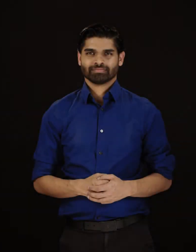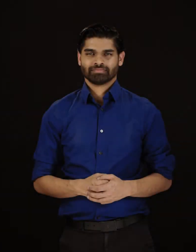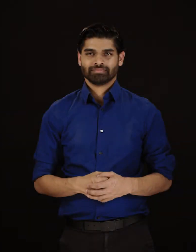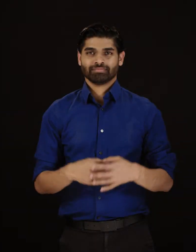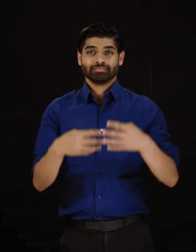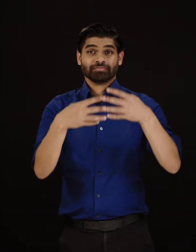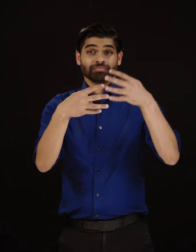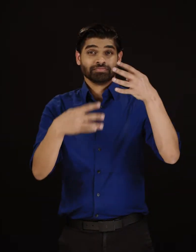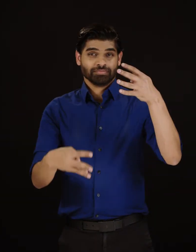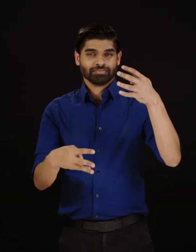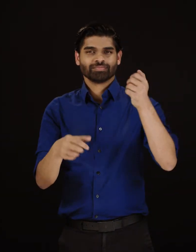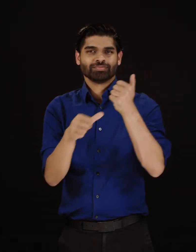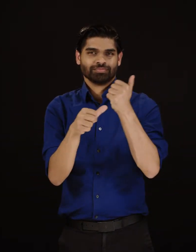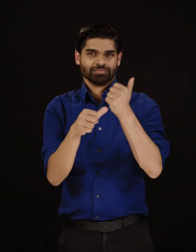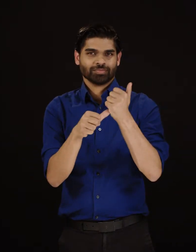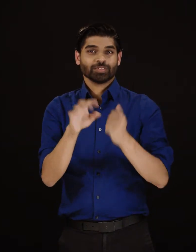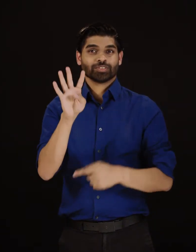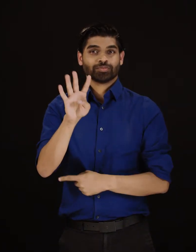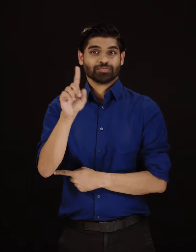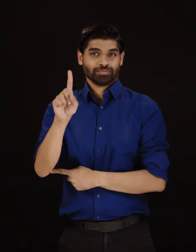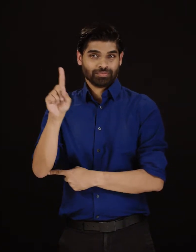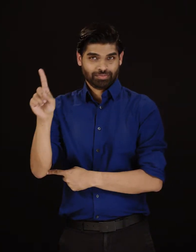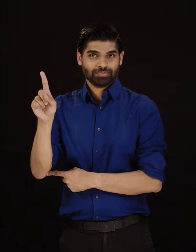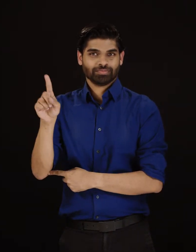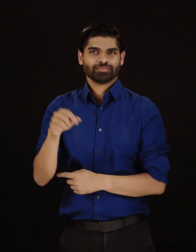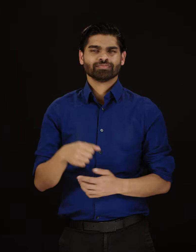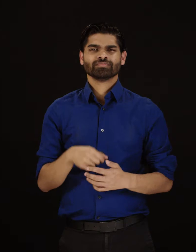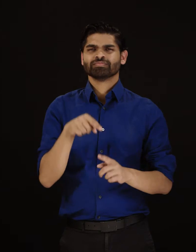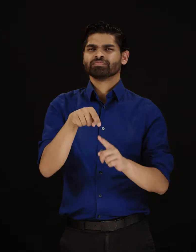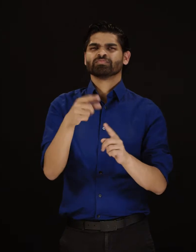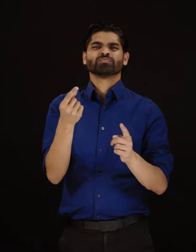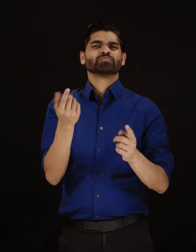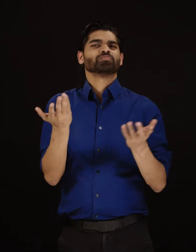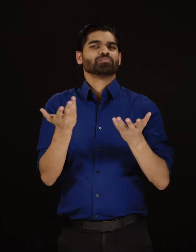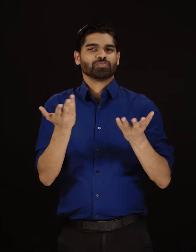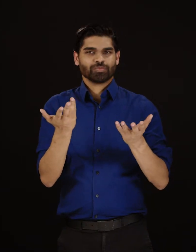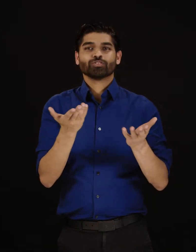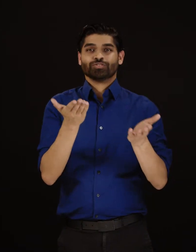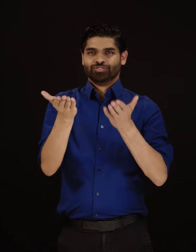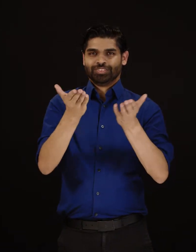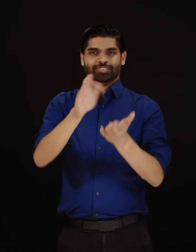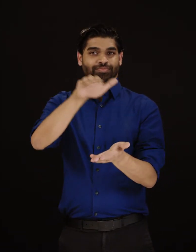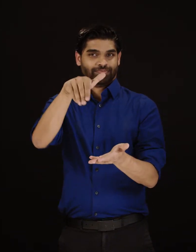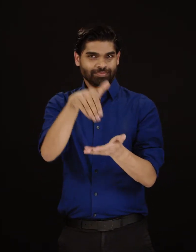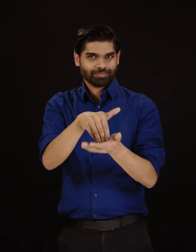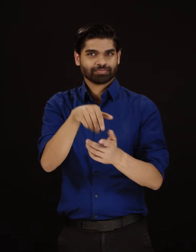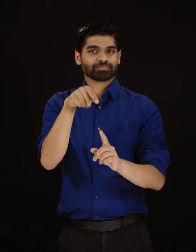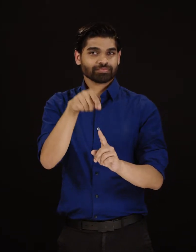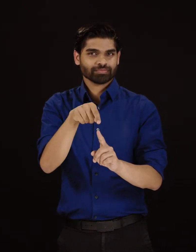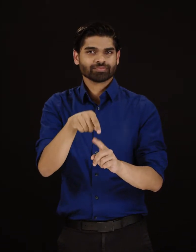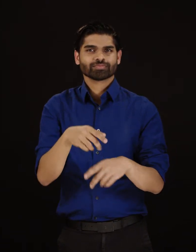Directory Assistance is a service where customers are able to obtain a desired phone number by providing an